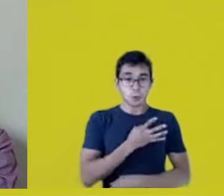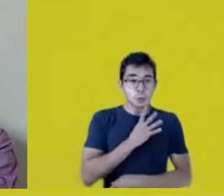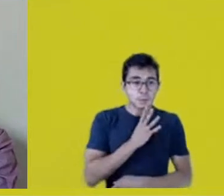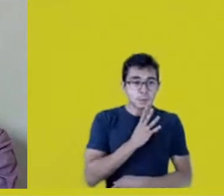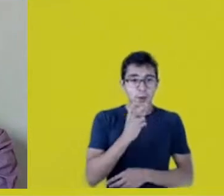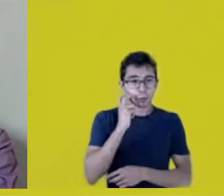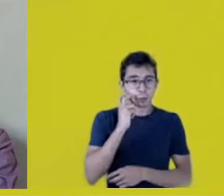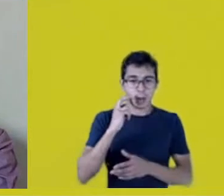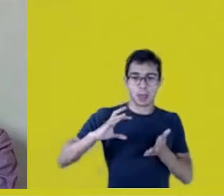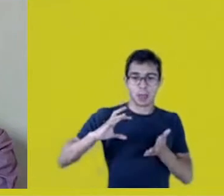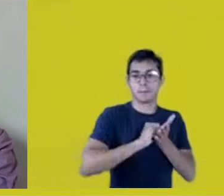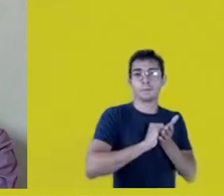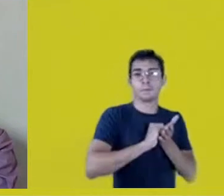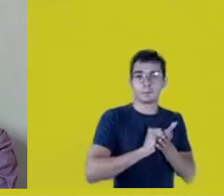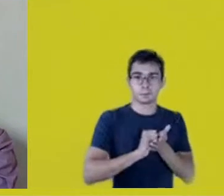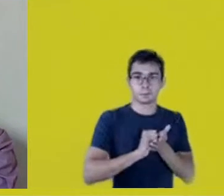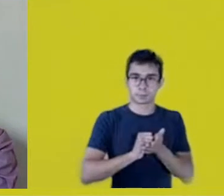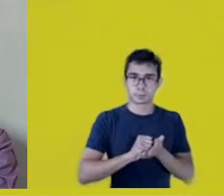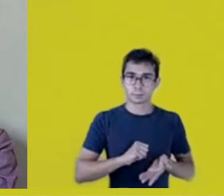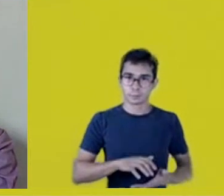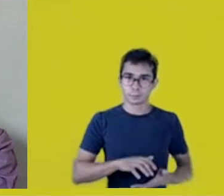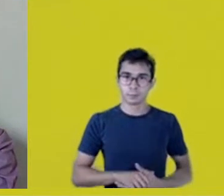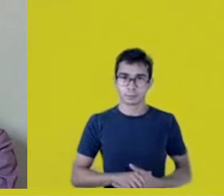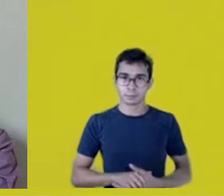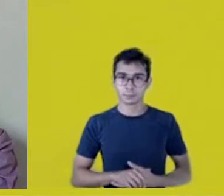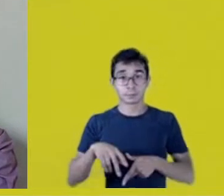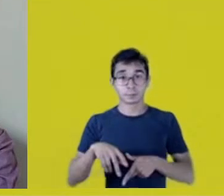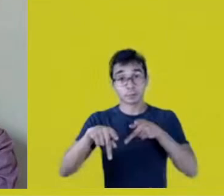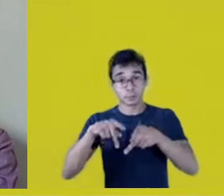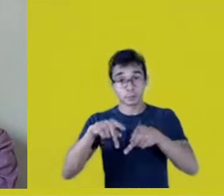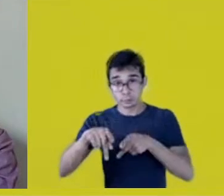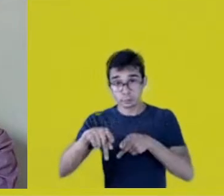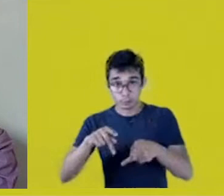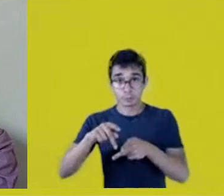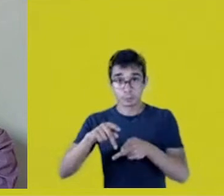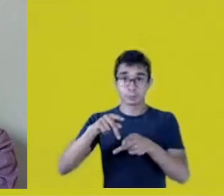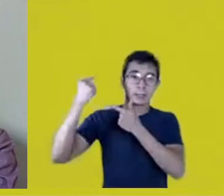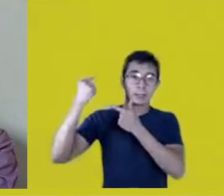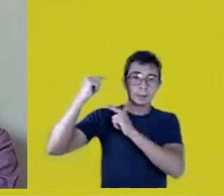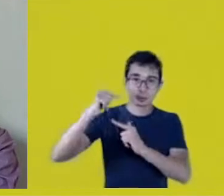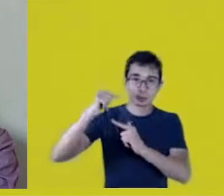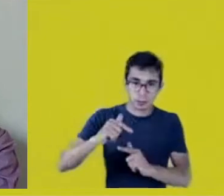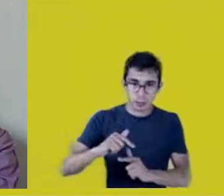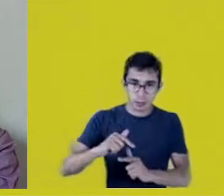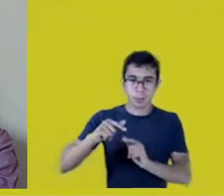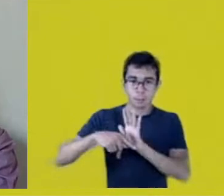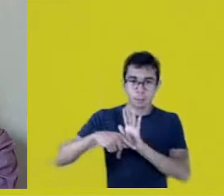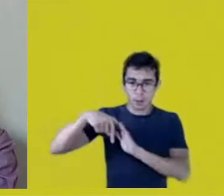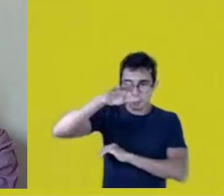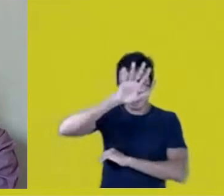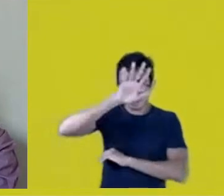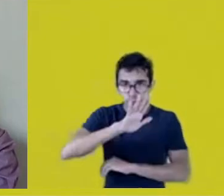In relation to the original peoples and so many others,